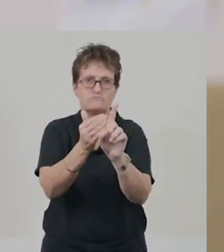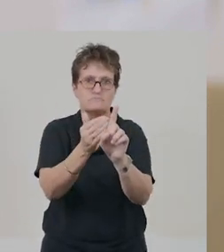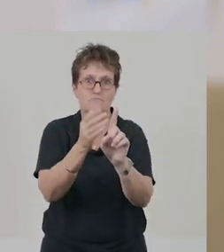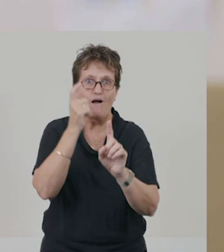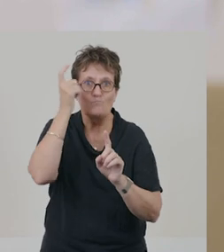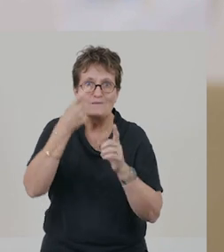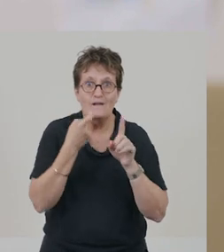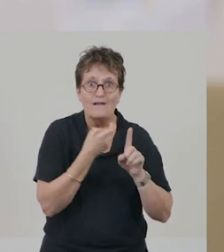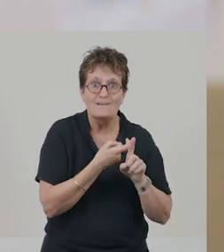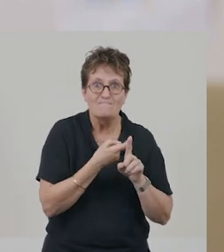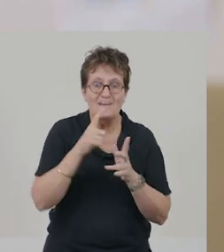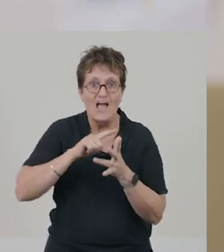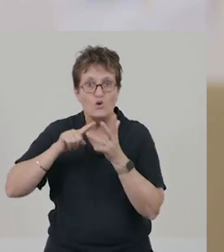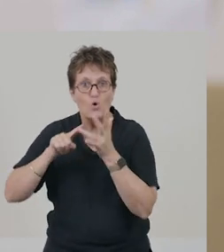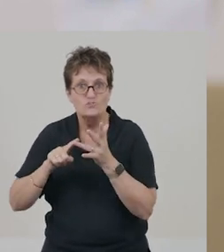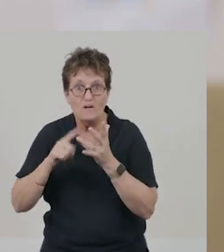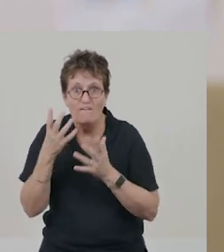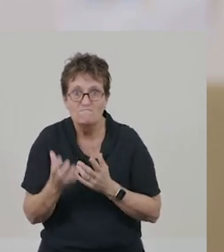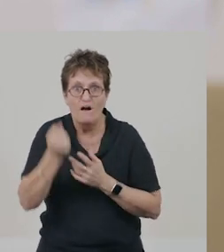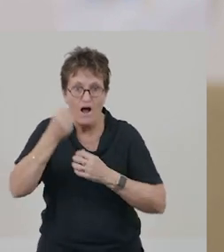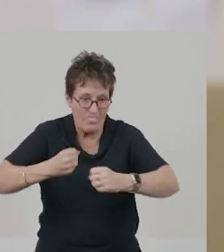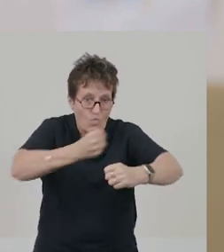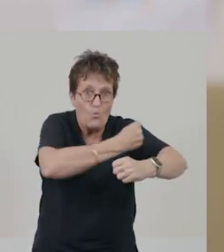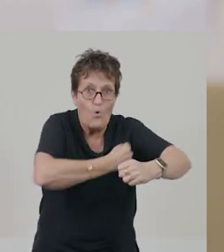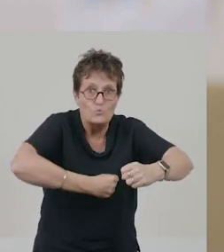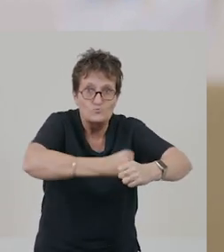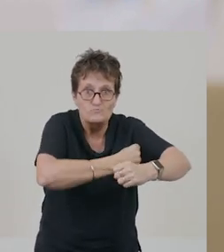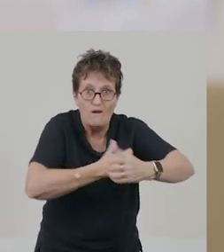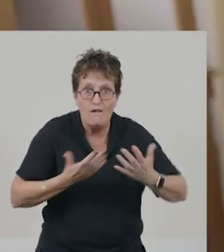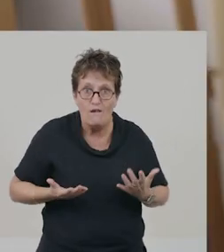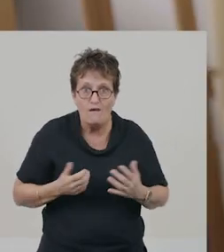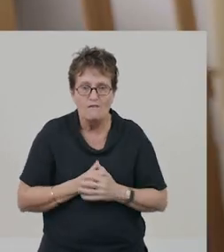I wonder if Kadafin and Oshi ever find the magic cauldron.